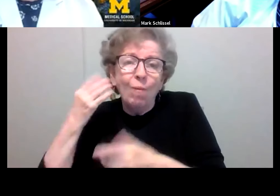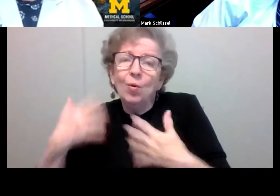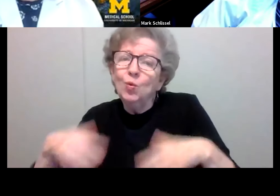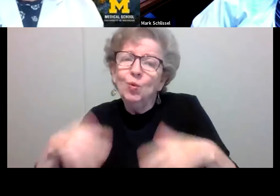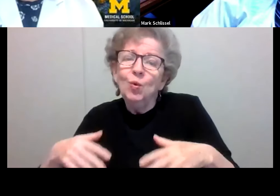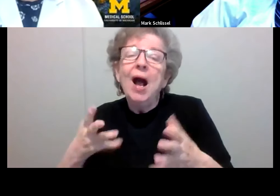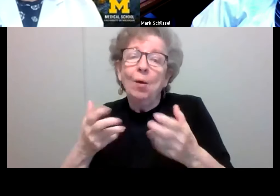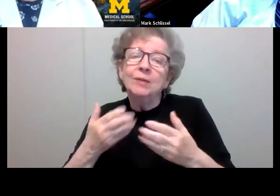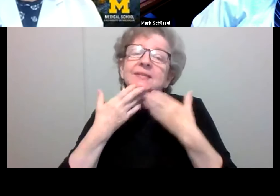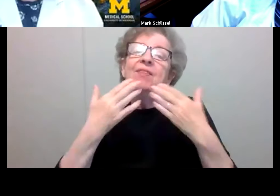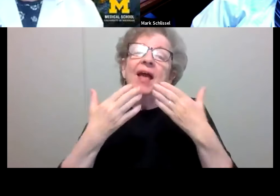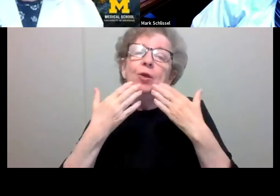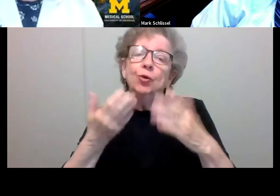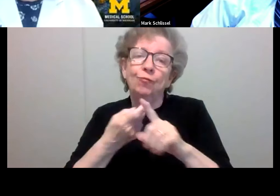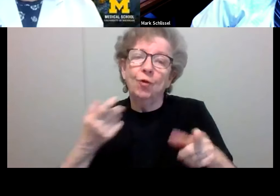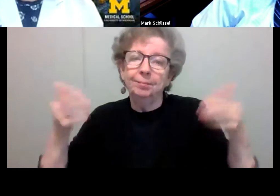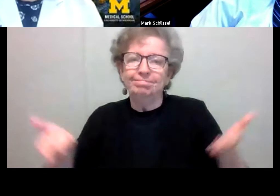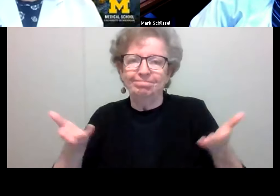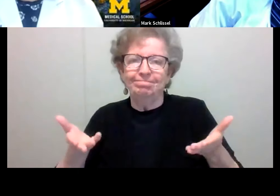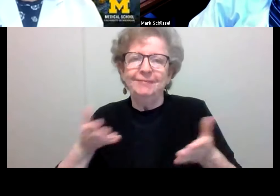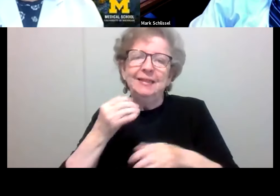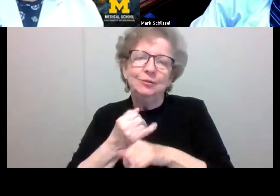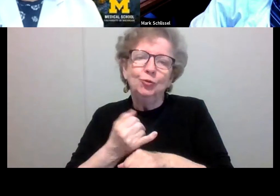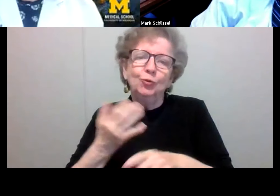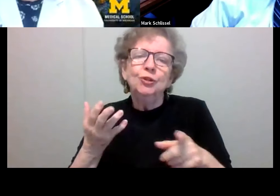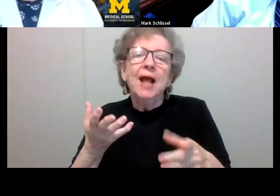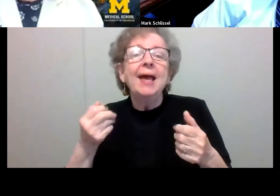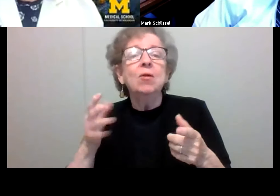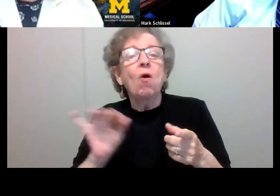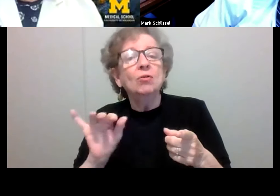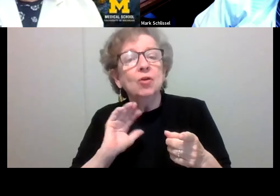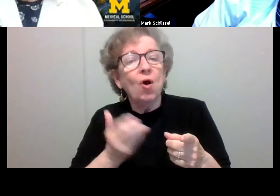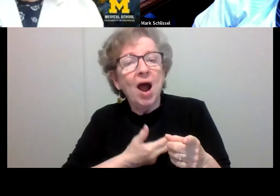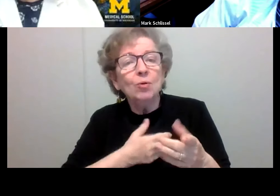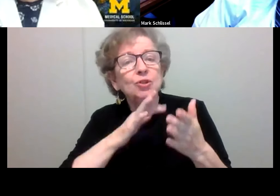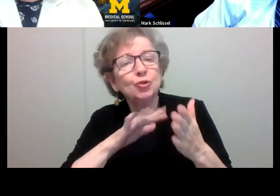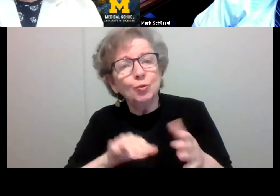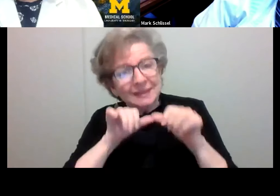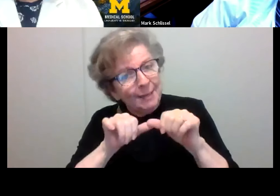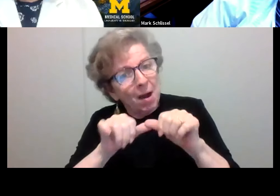on behalf of the institution. The second thing to our students is, you know, keep it up. You're actually doing a great job.